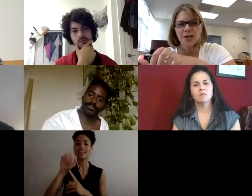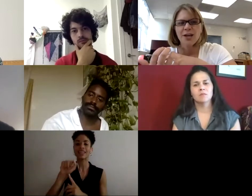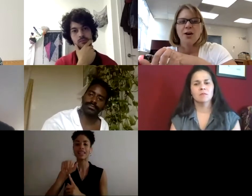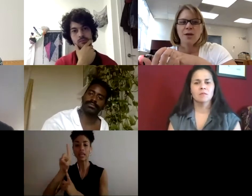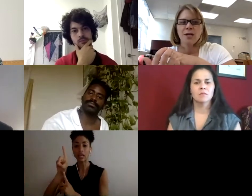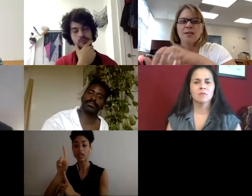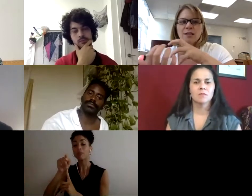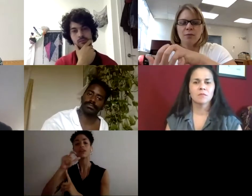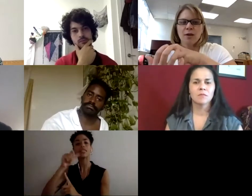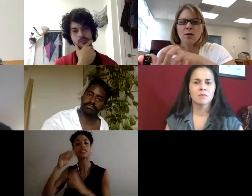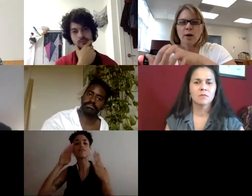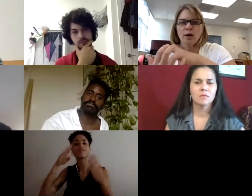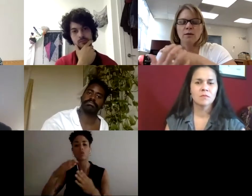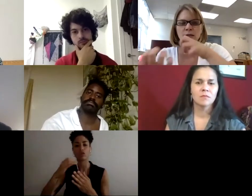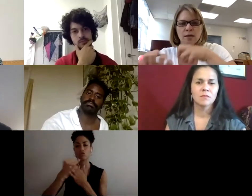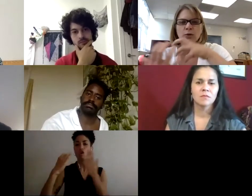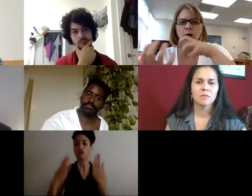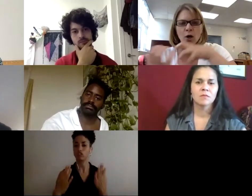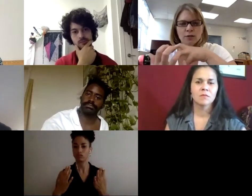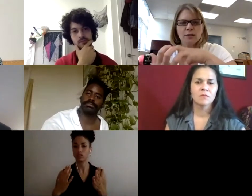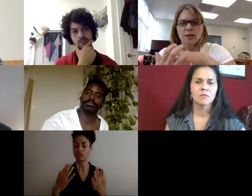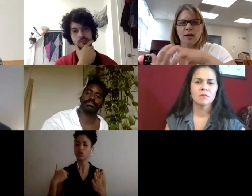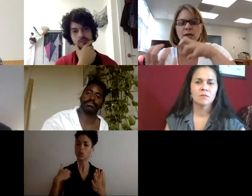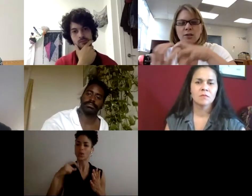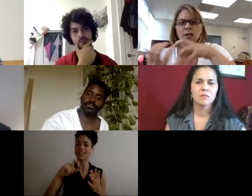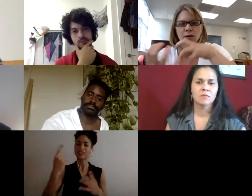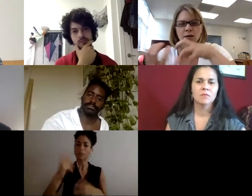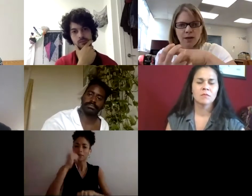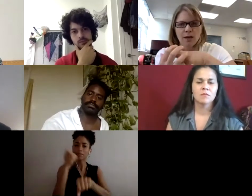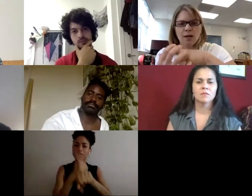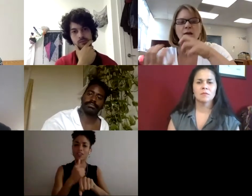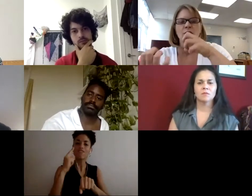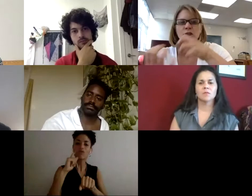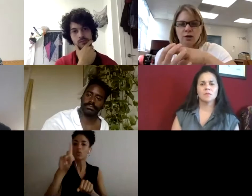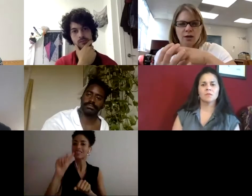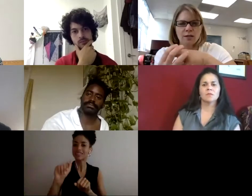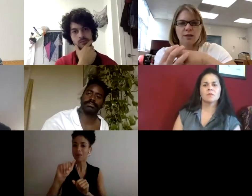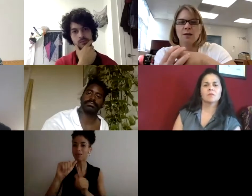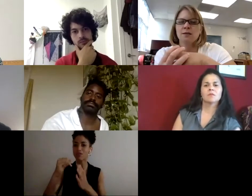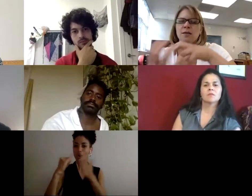We need something where disabled artists can actually convene, share ideas, come